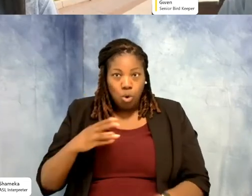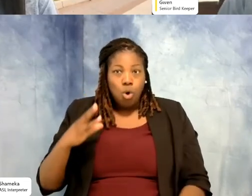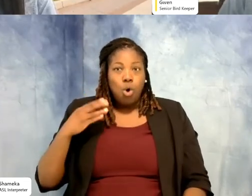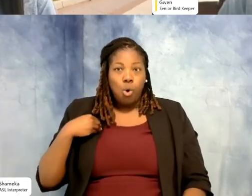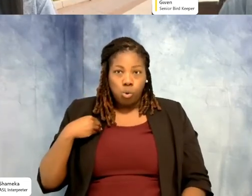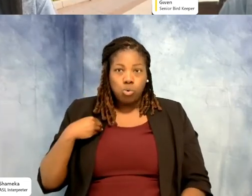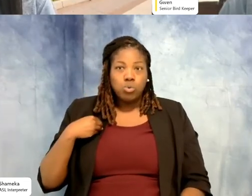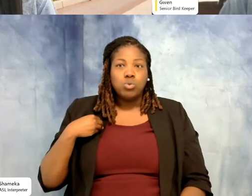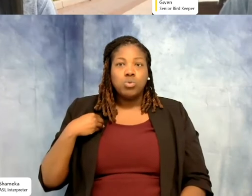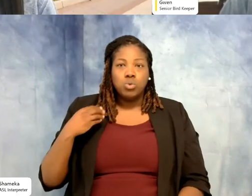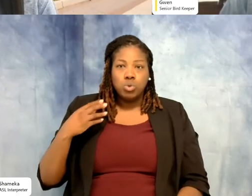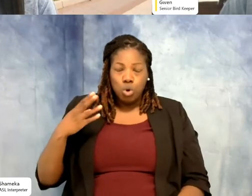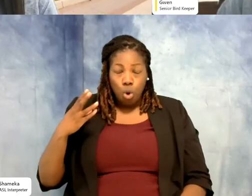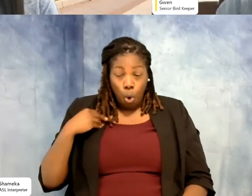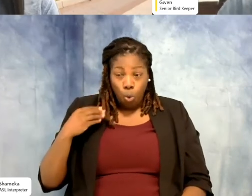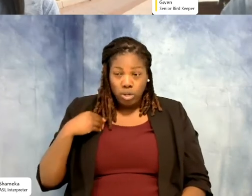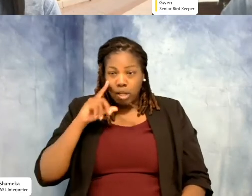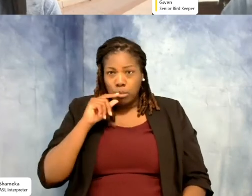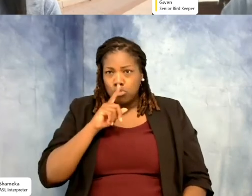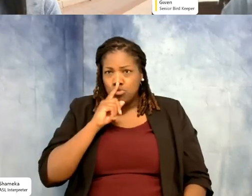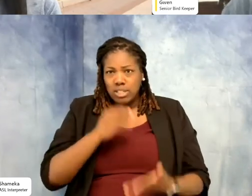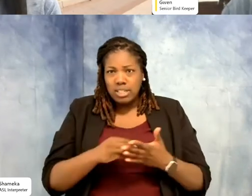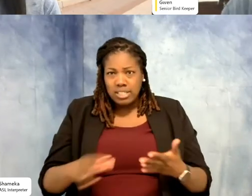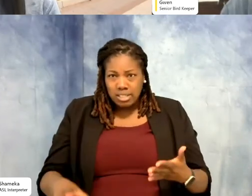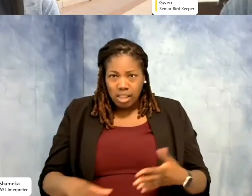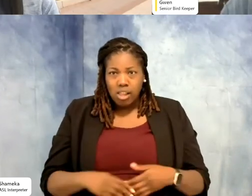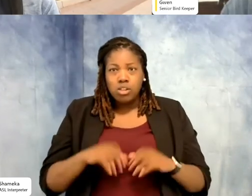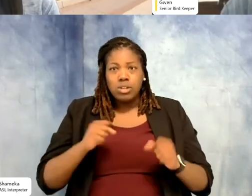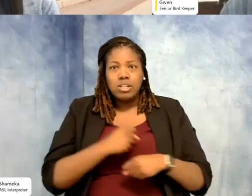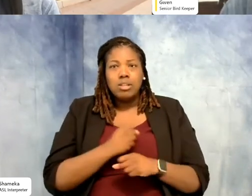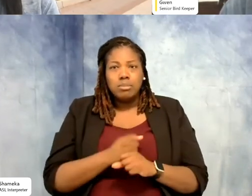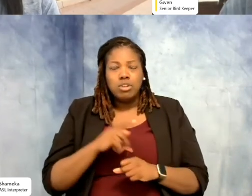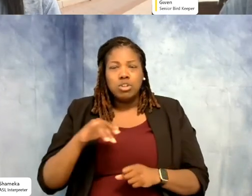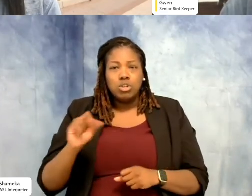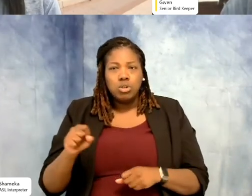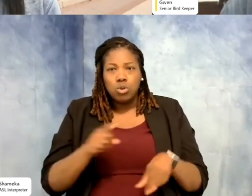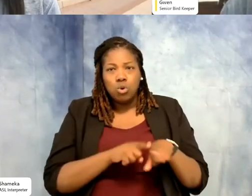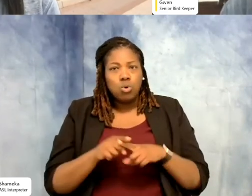a lot of toys, very expensive. You can make toys, but you also learned that enrichment could be